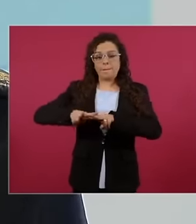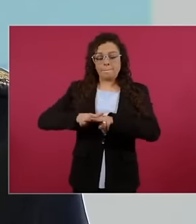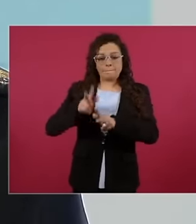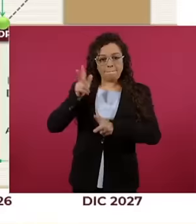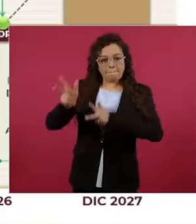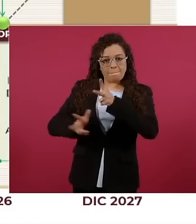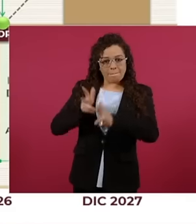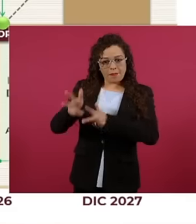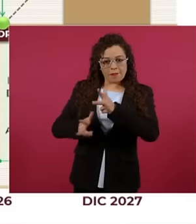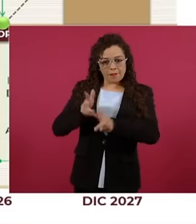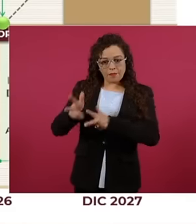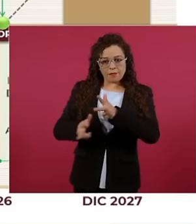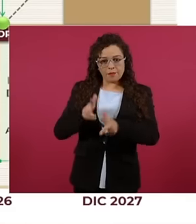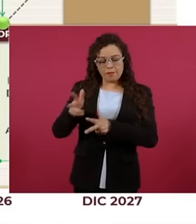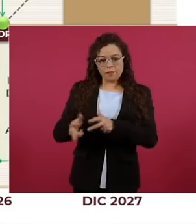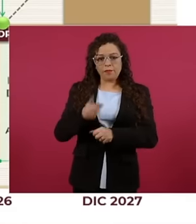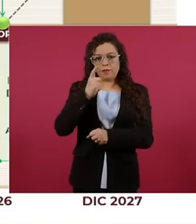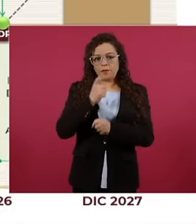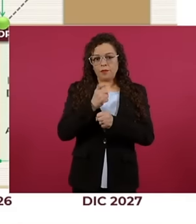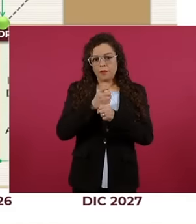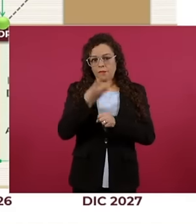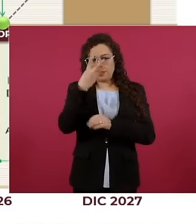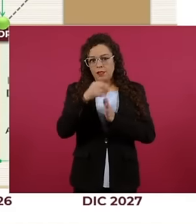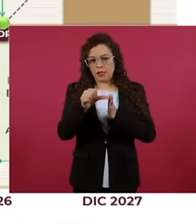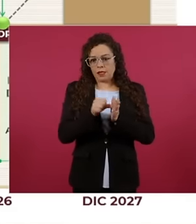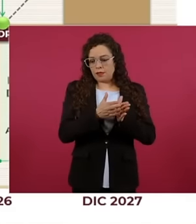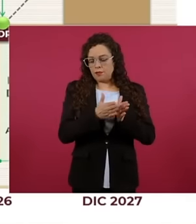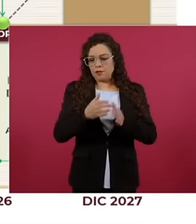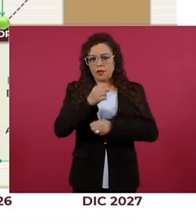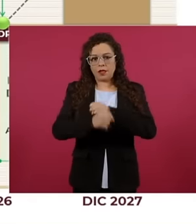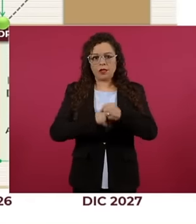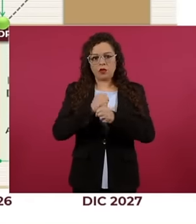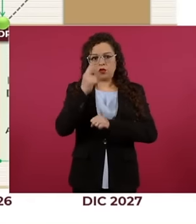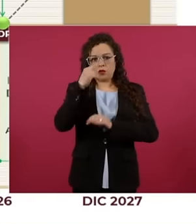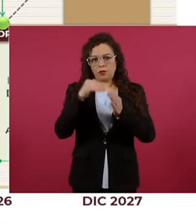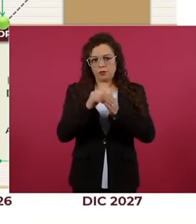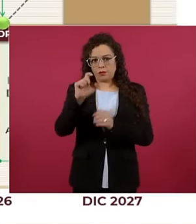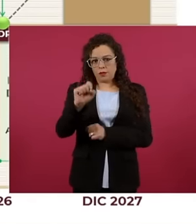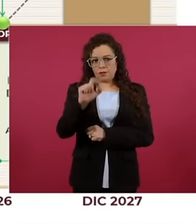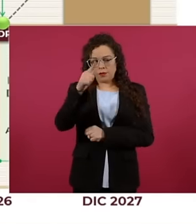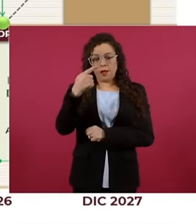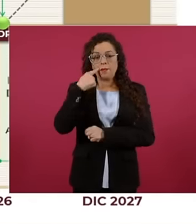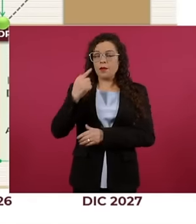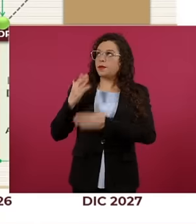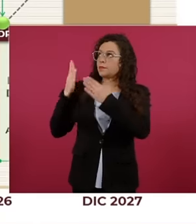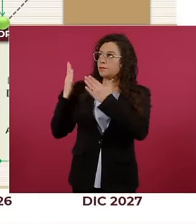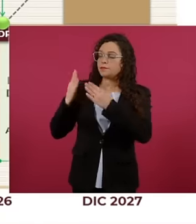break-even point in the first quarter of 2027. And from there, as you can see in the